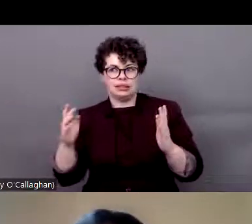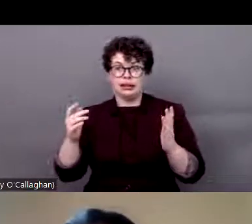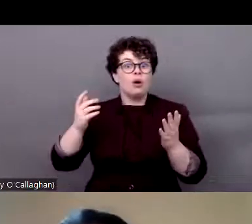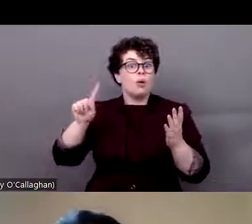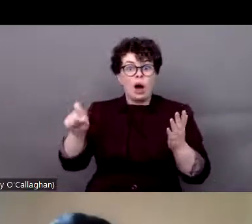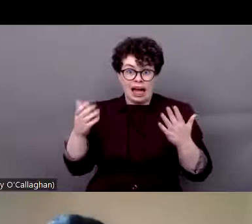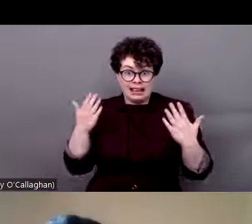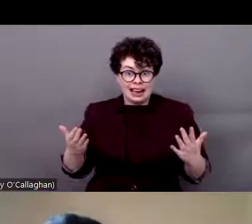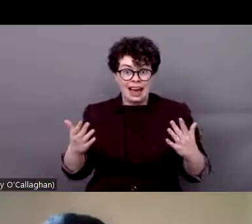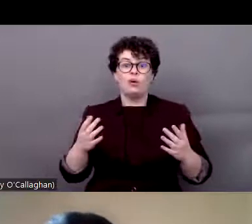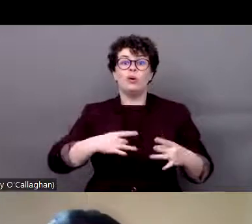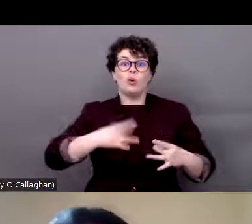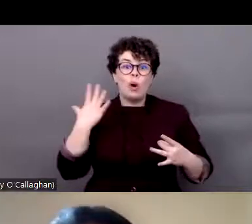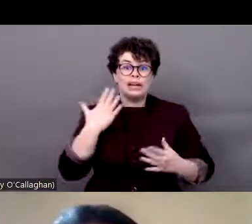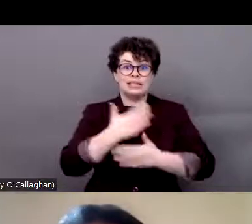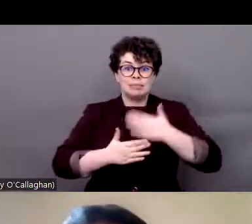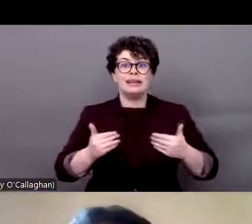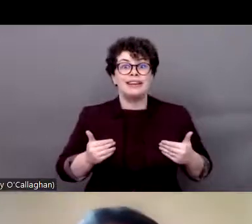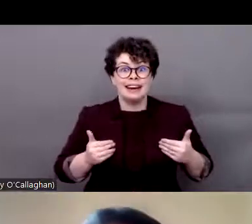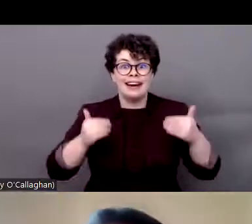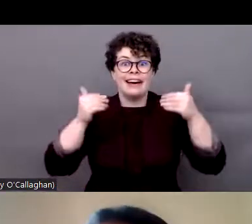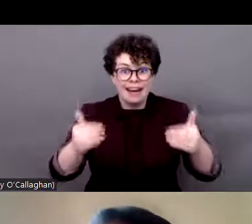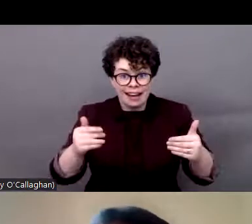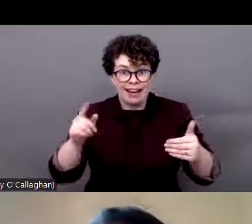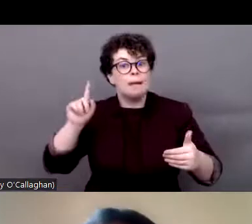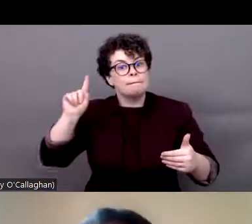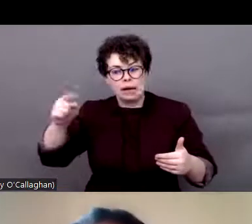We are literally dying. Here in Brazil we